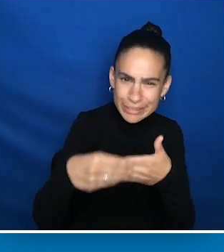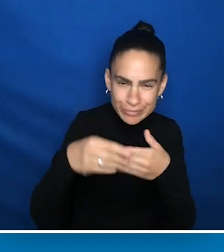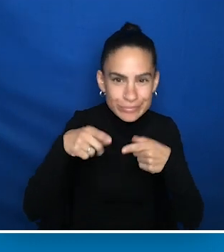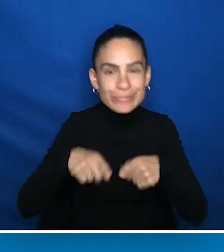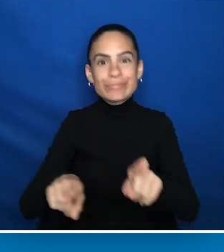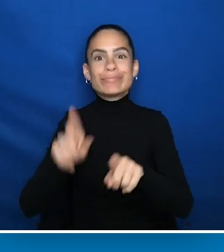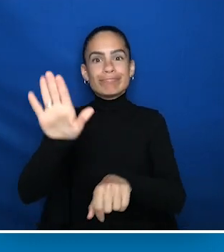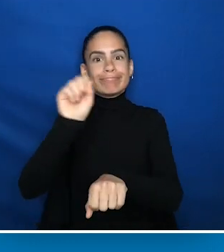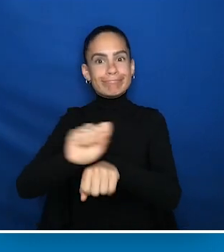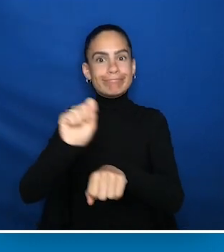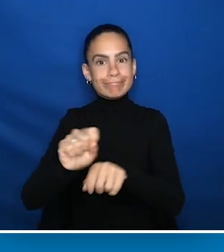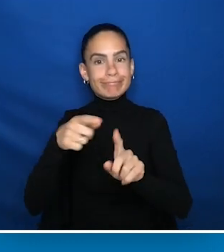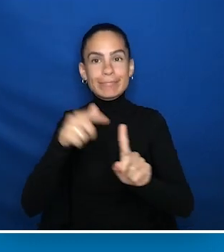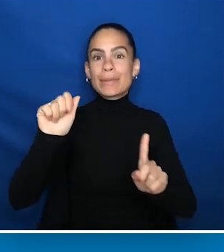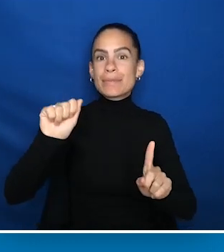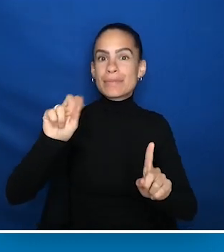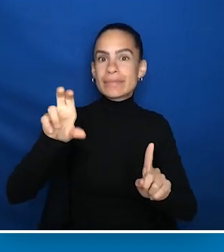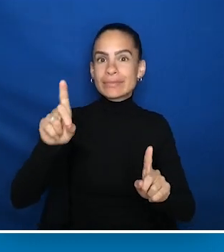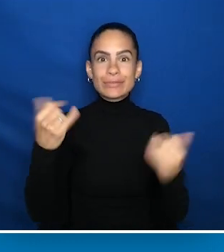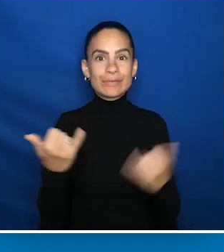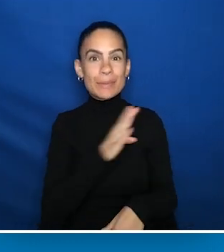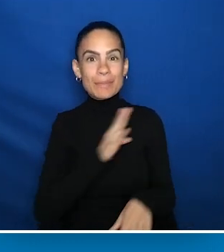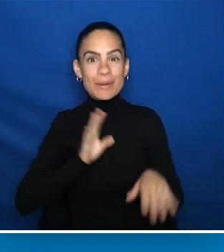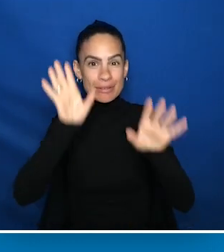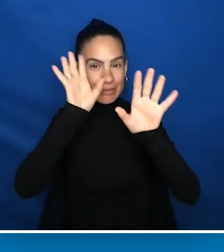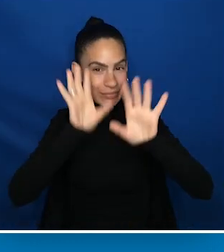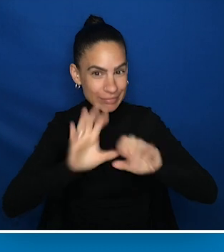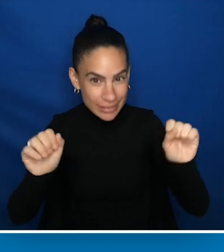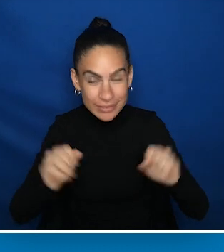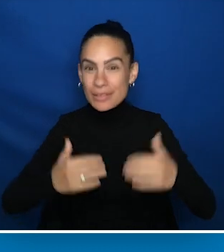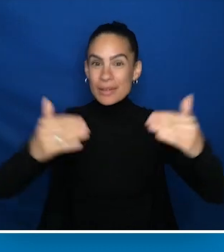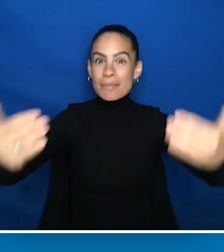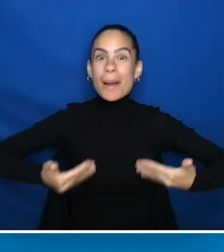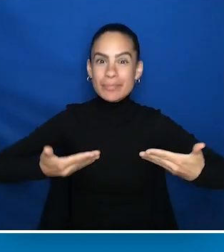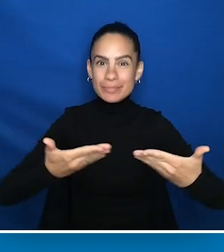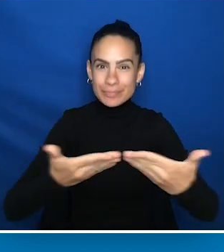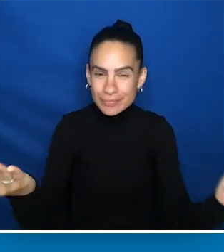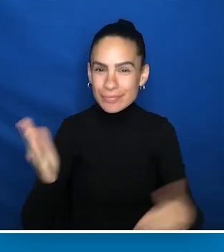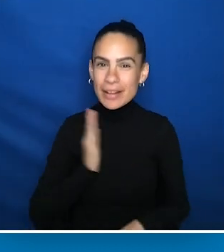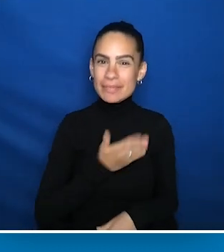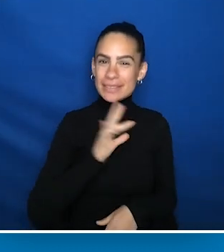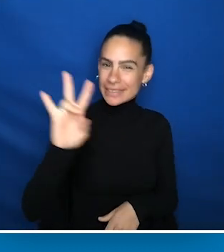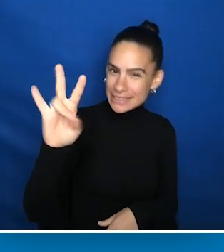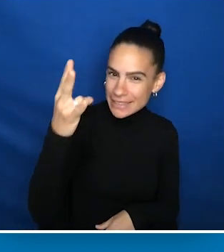during your term as AUCD's current Board President. And welcome everyone to our seventh annual gala,